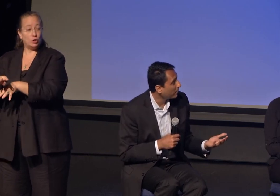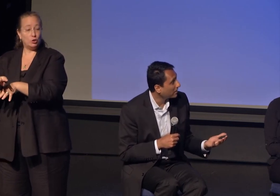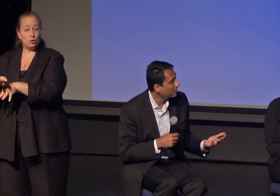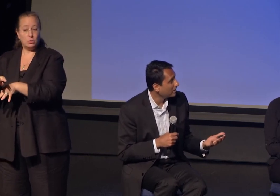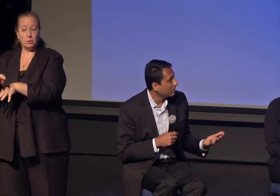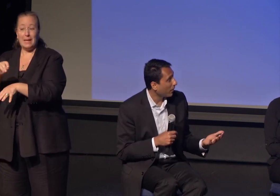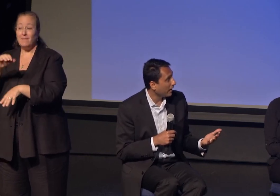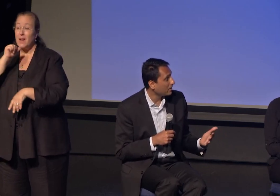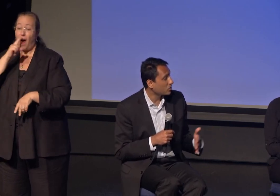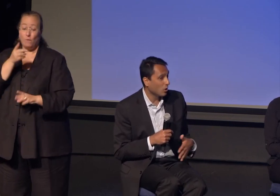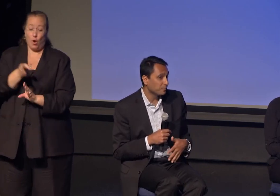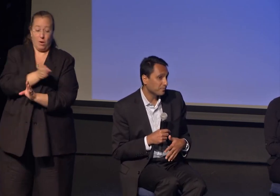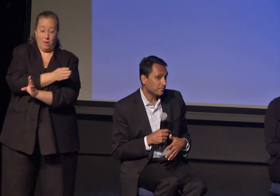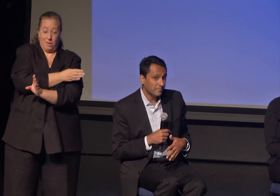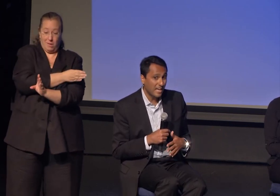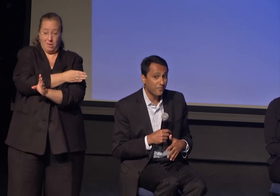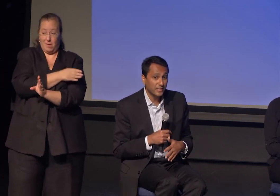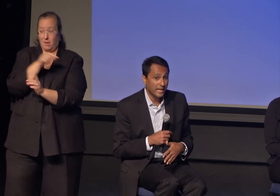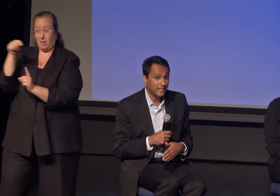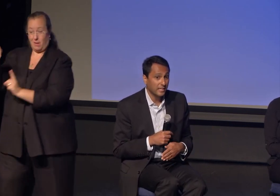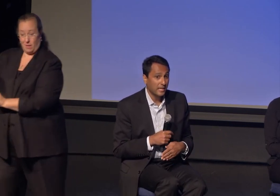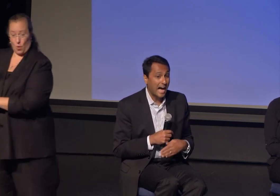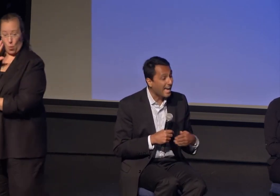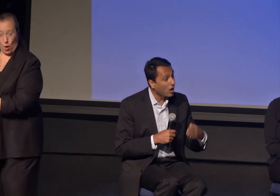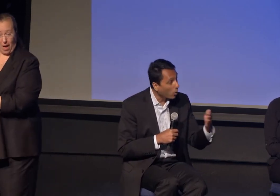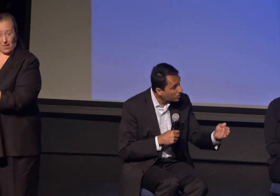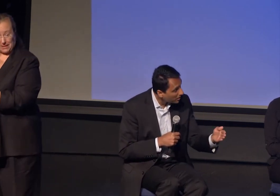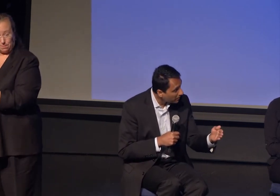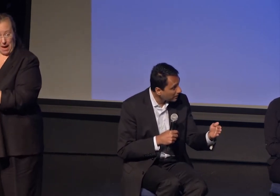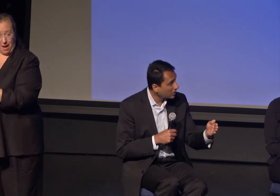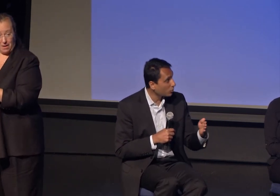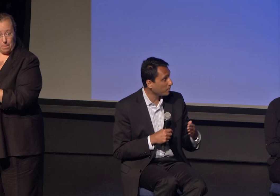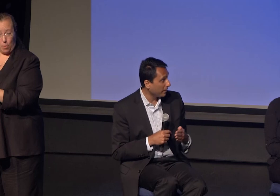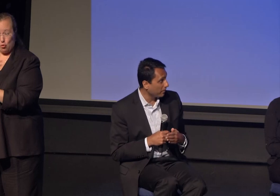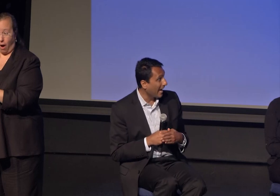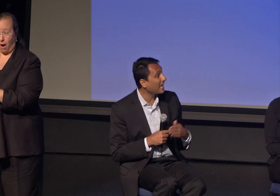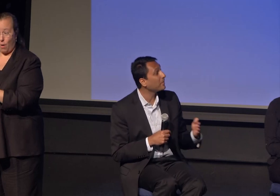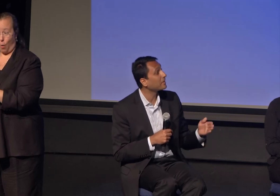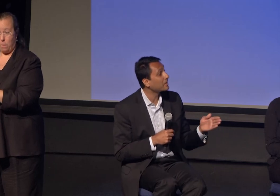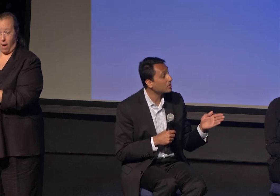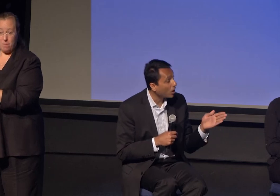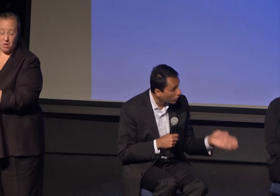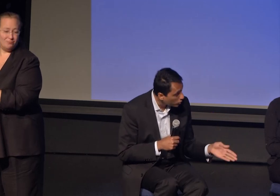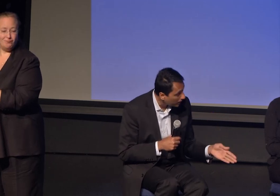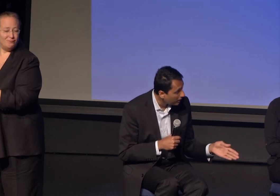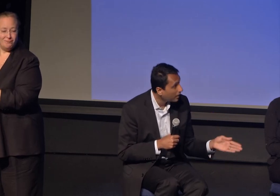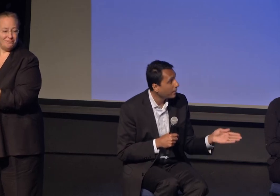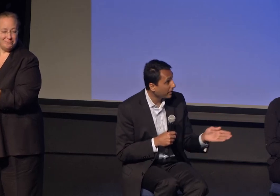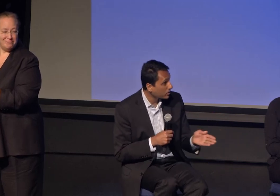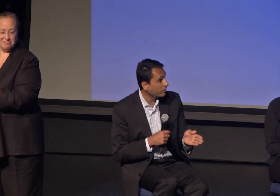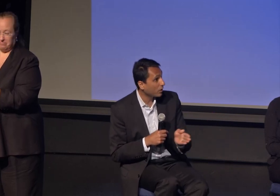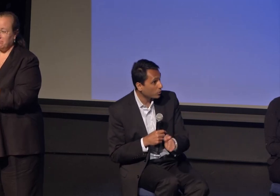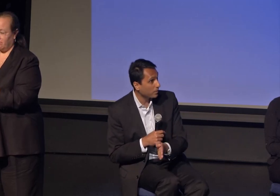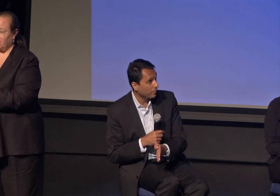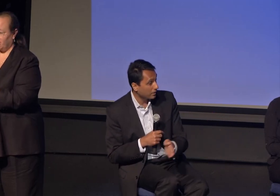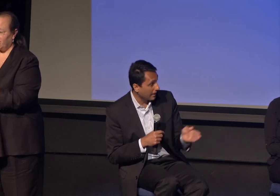there wouldn't have been an Obama, right? I feel like I owe something to those people. I'm in this country because of those people,